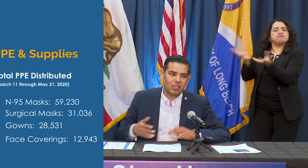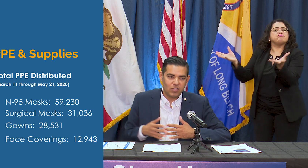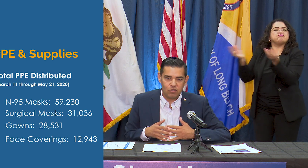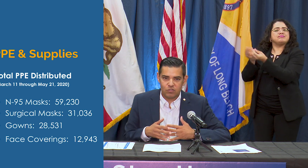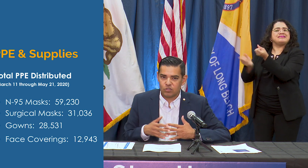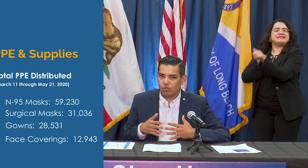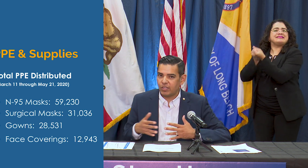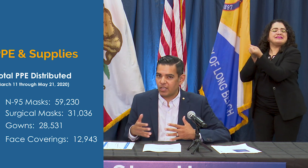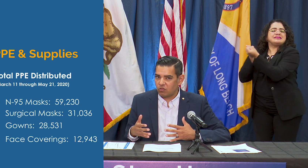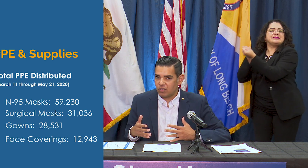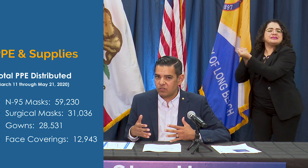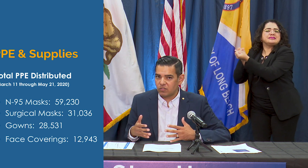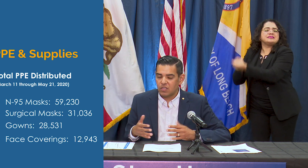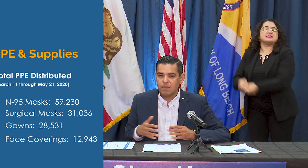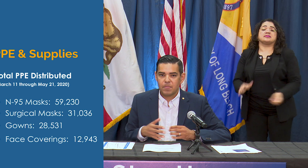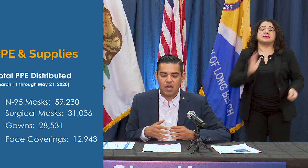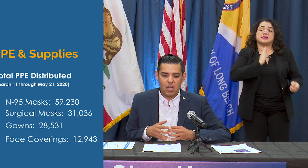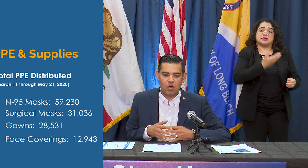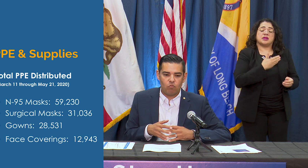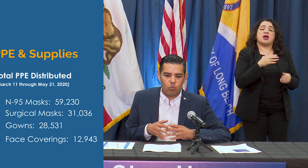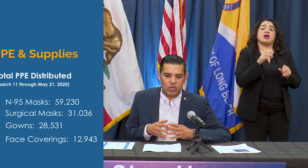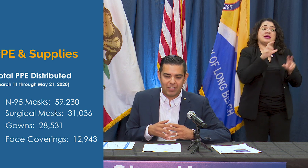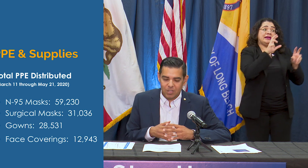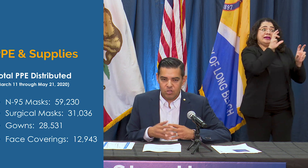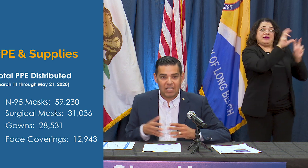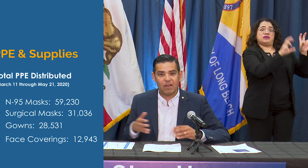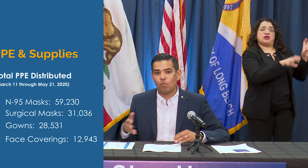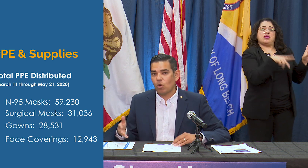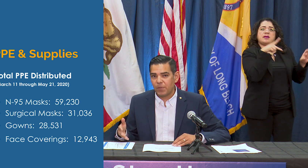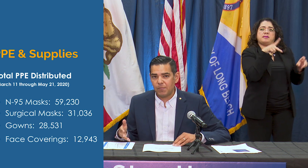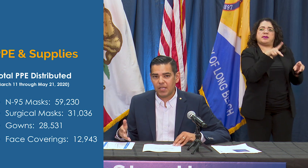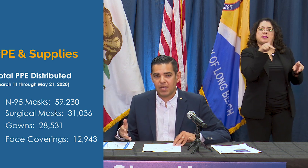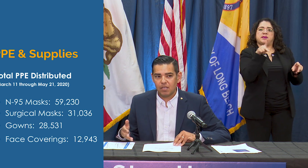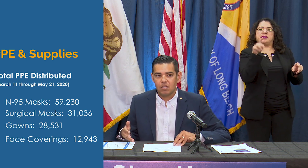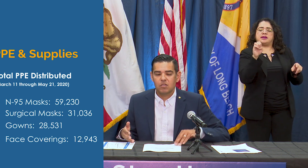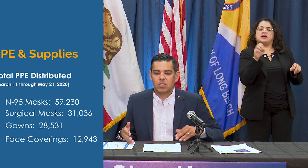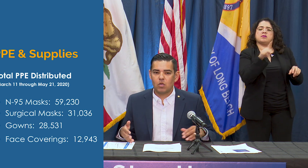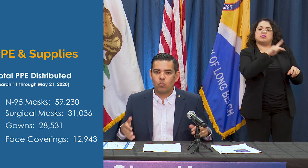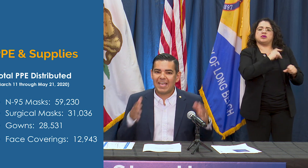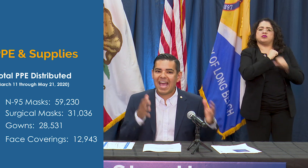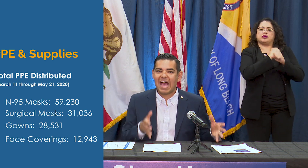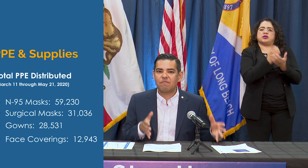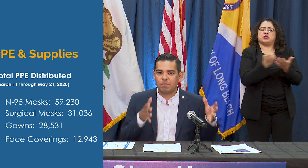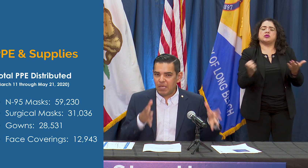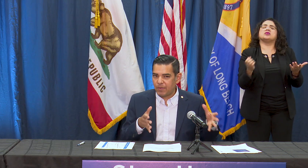continues to slowly increase. We continue to give out more PPE so we have the PPE